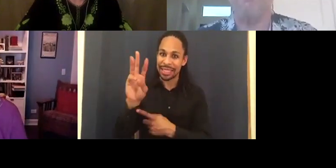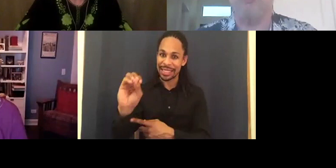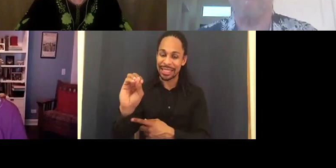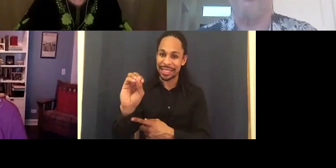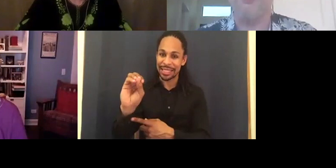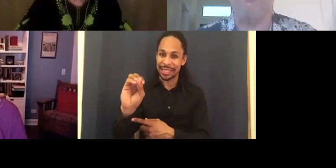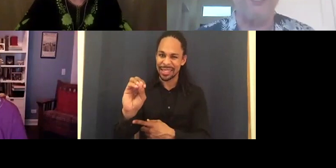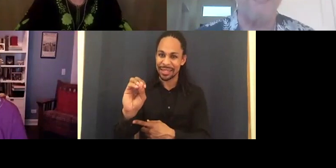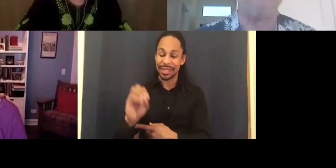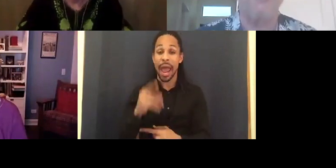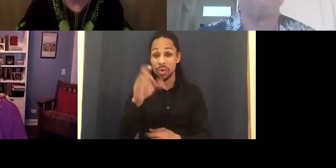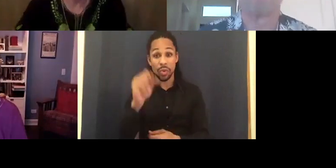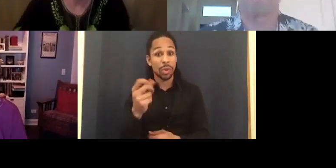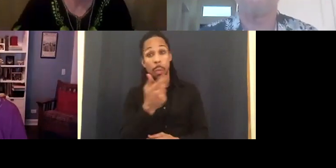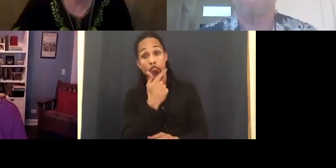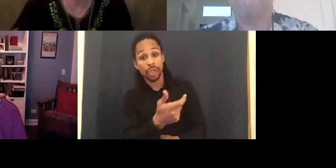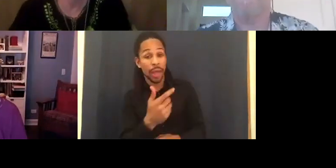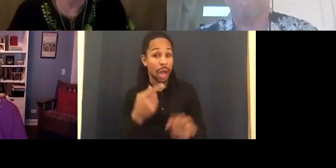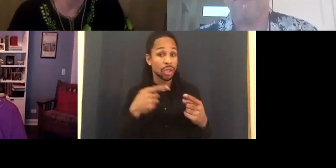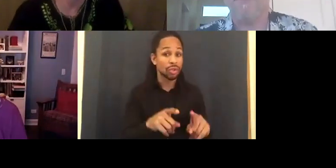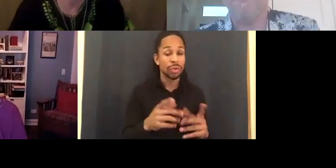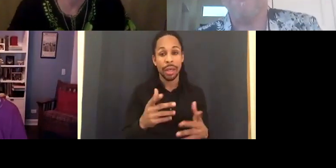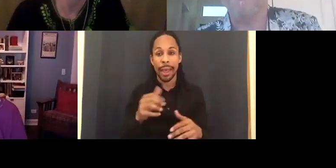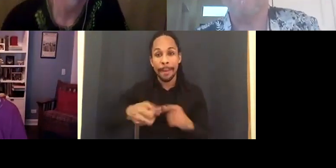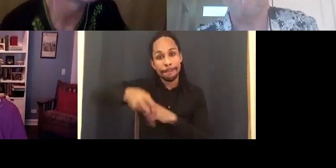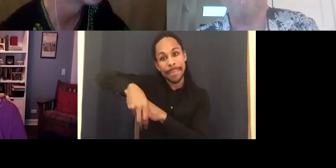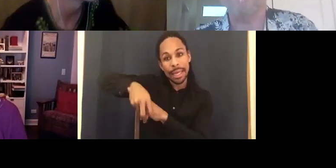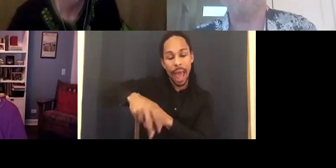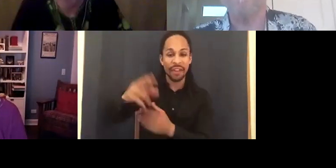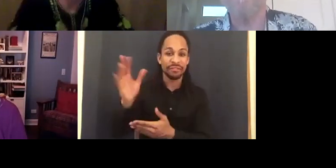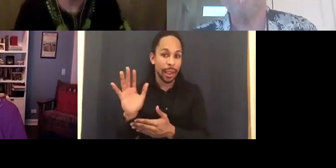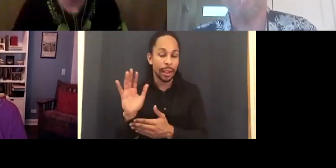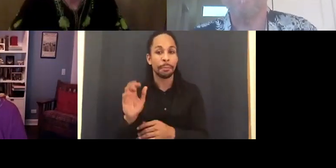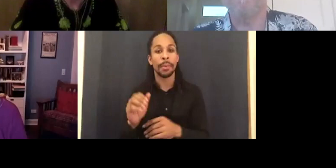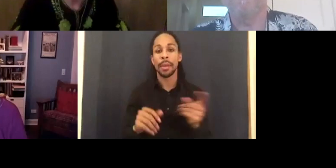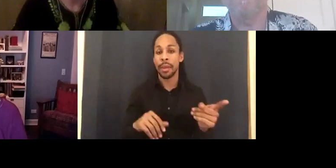I first saw it under those kind of extra conditions.